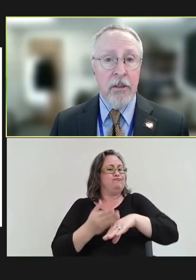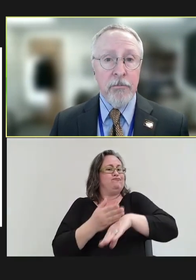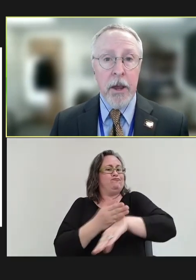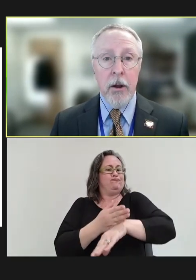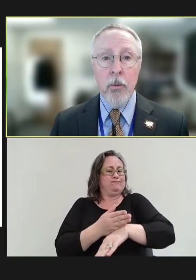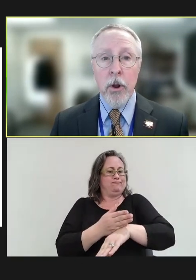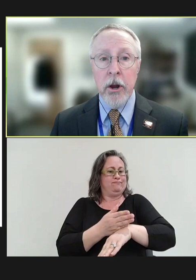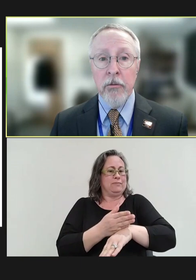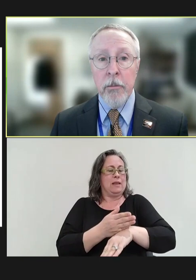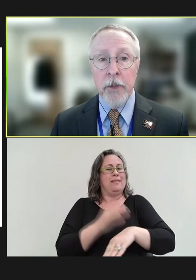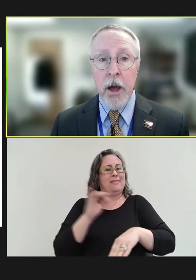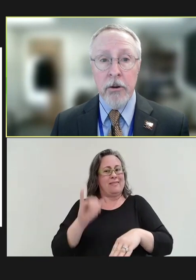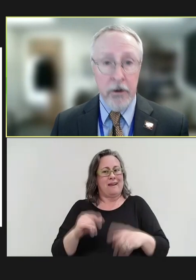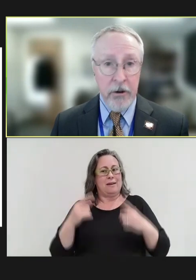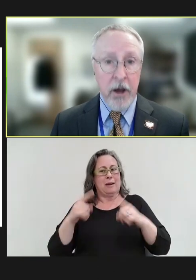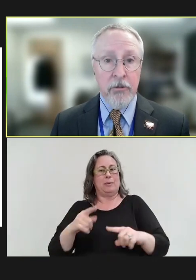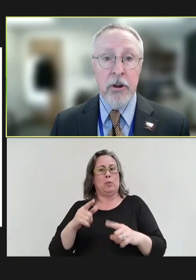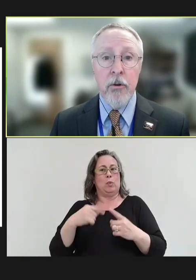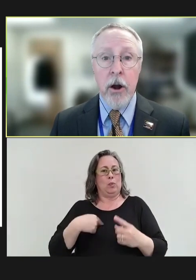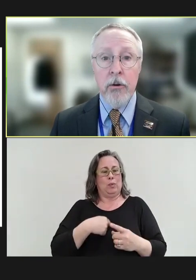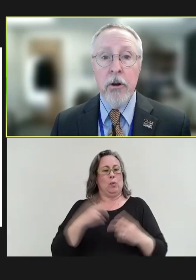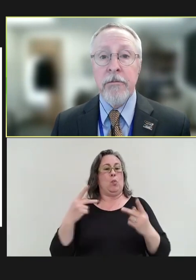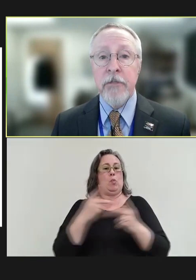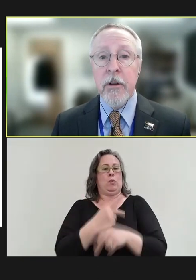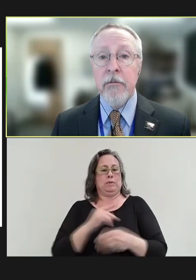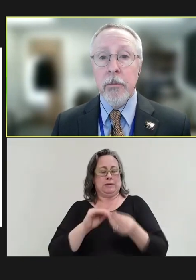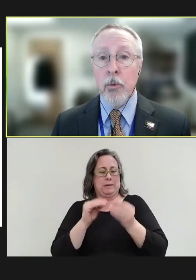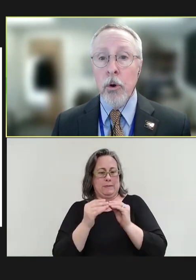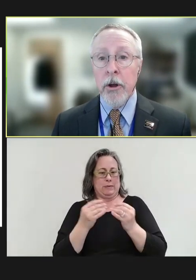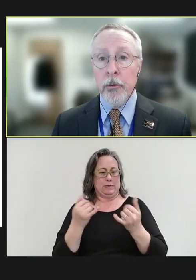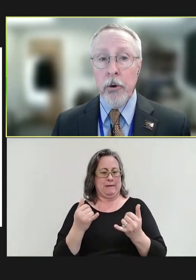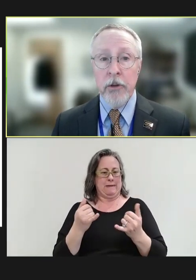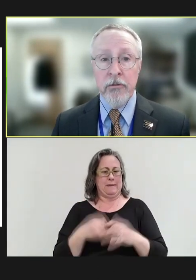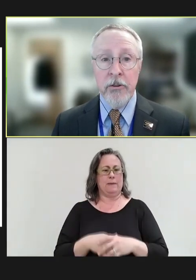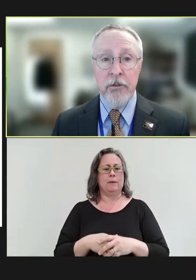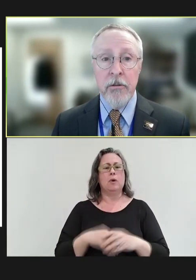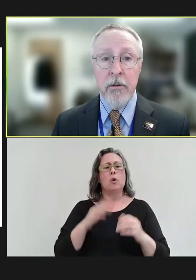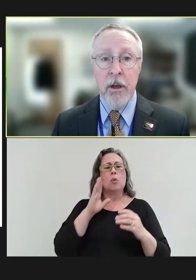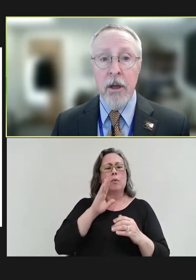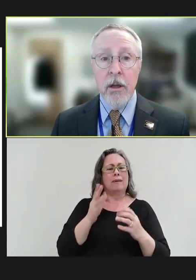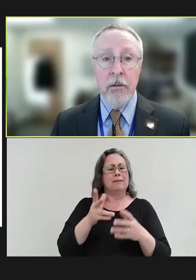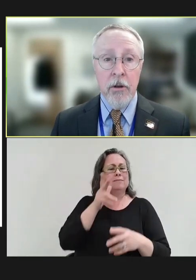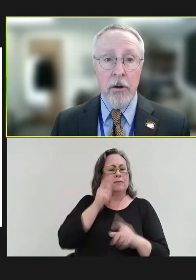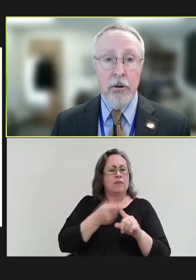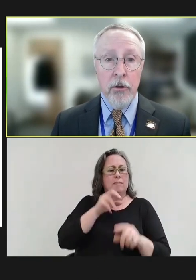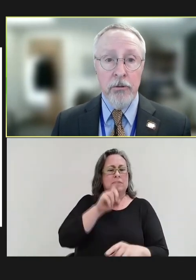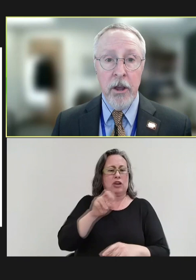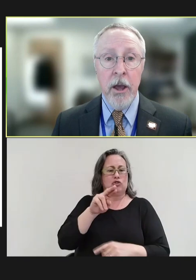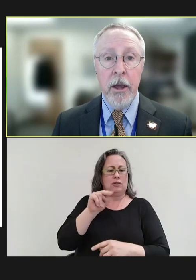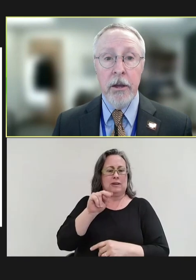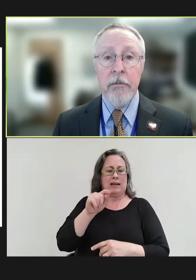this panel, we'll hear from Dr. Natasha Crowcroft from the World Health Organization, Dr. Jose Hagan